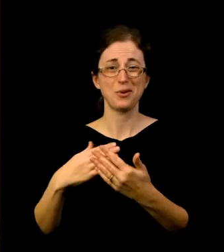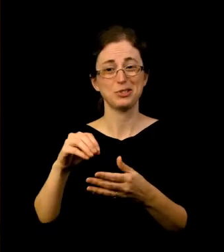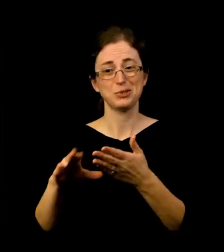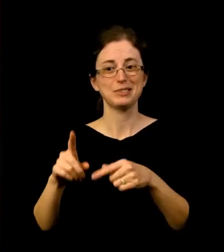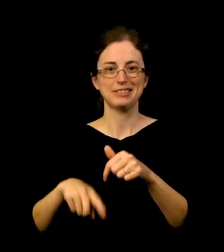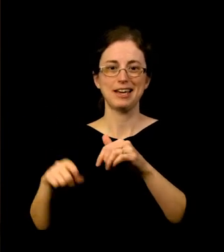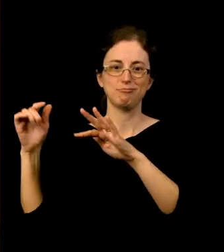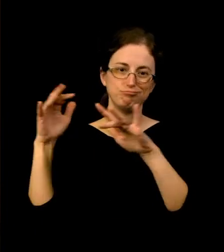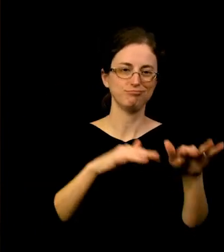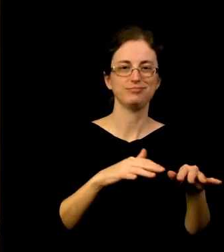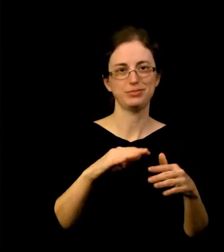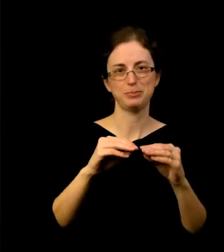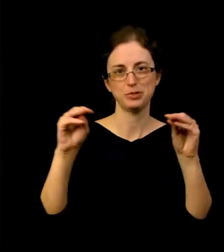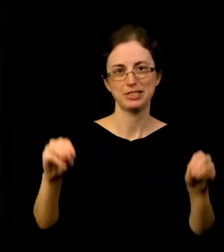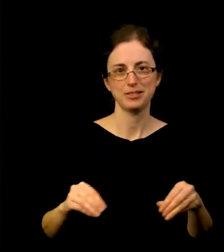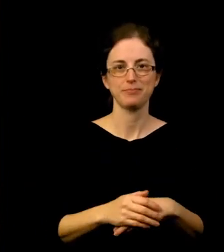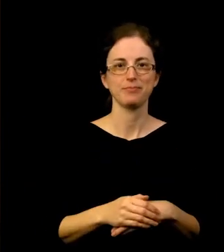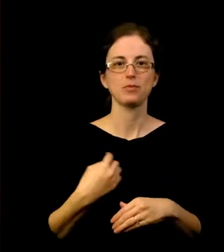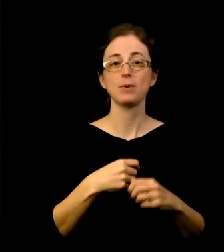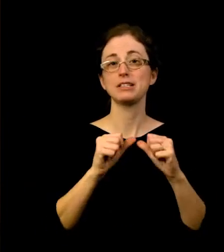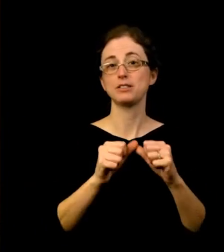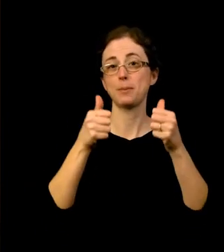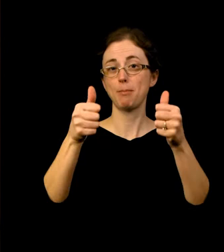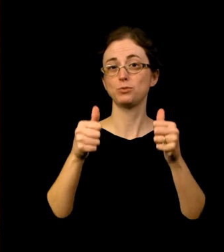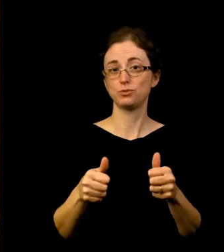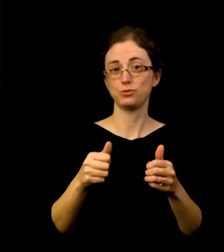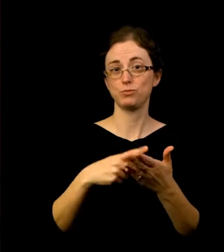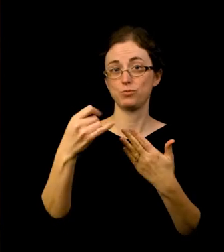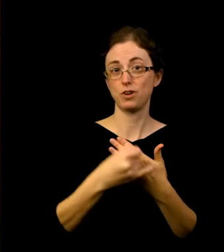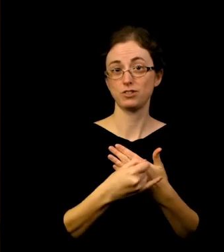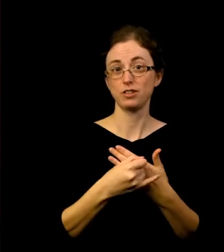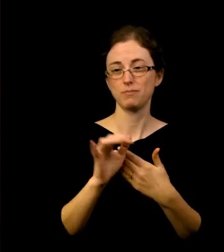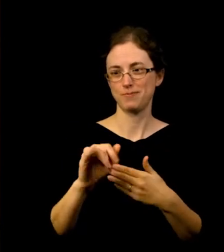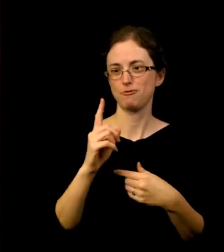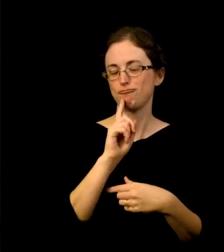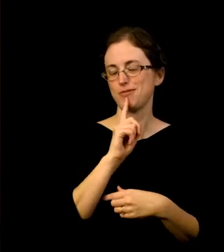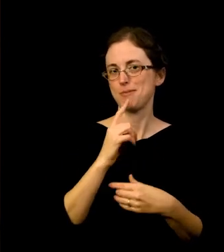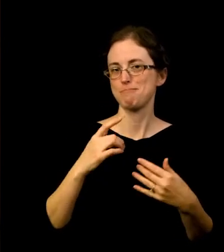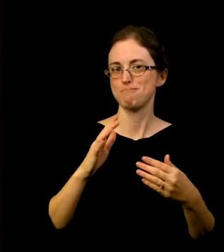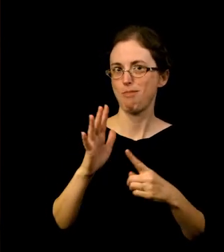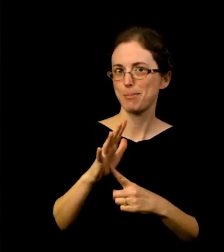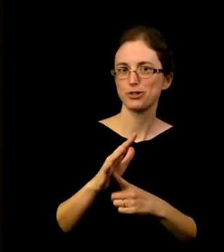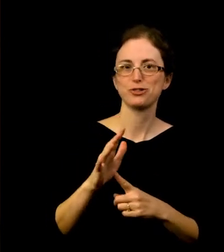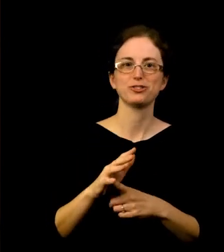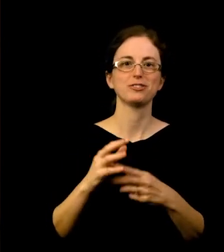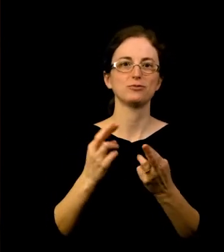We've continued the poster project, a really popular resource that features works from the permanent collection.